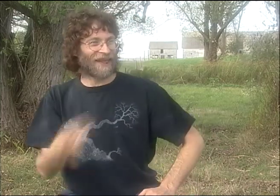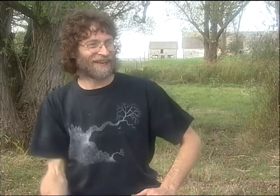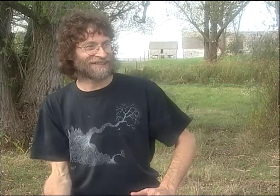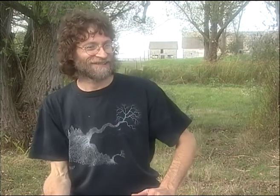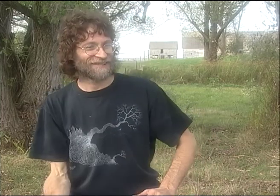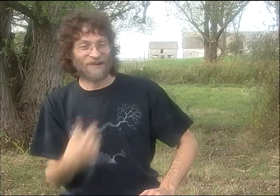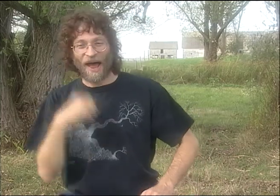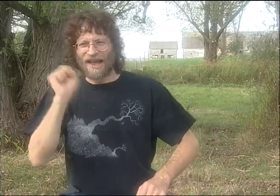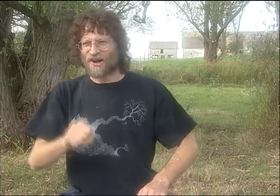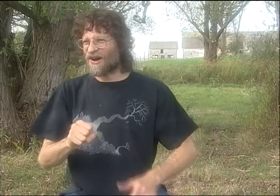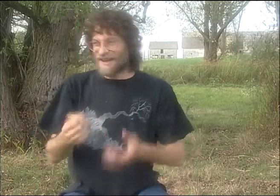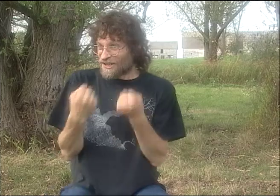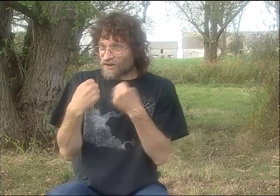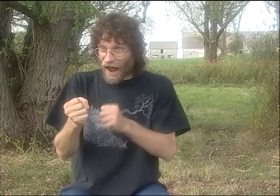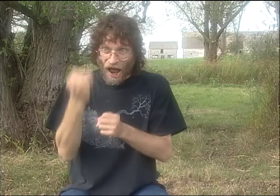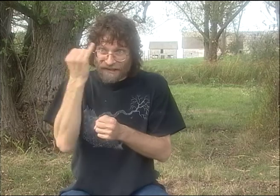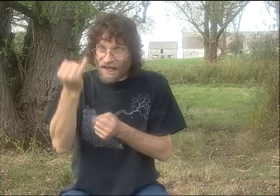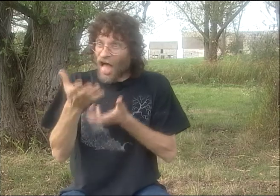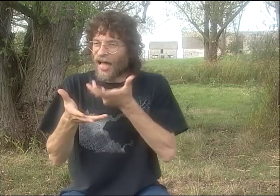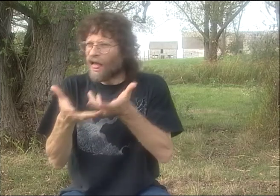AND IF PETER DIDN'T LIKE MY IDEA, MAYBE DEBBIE WOULD.